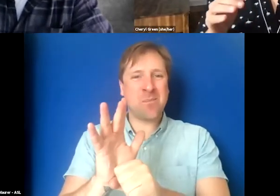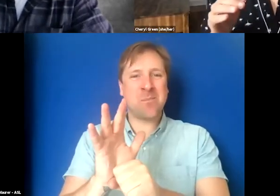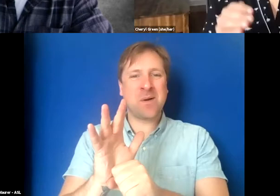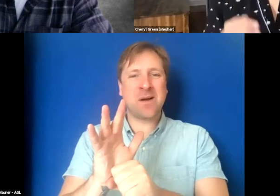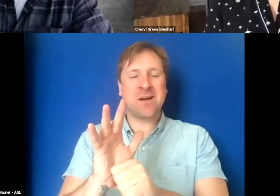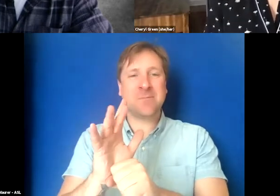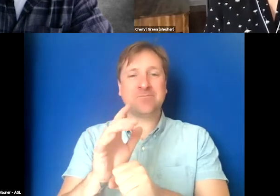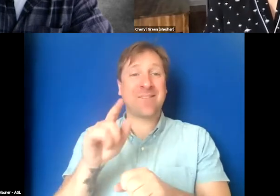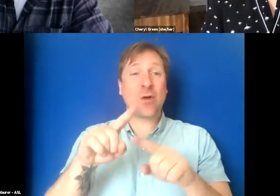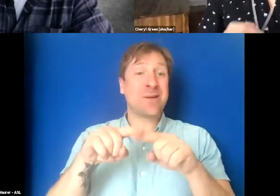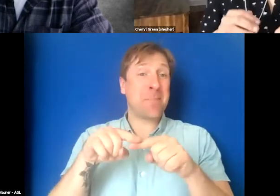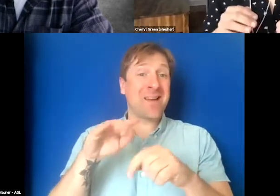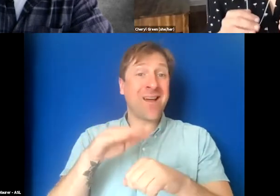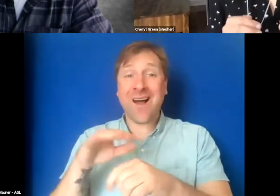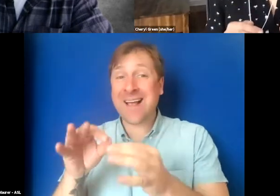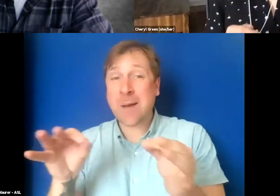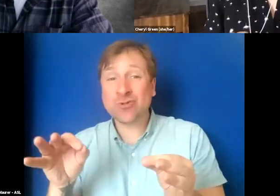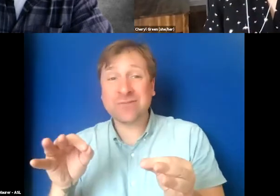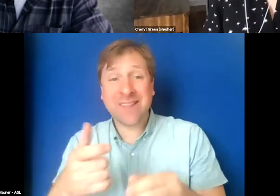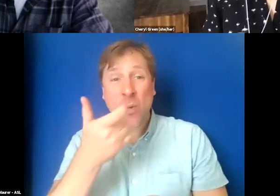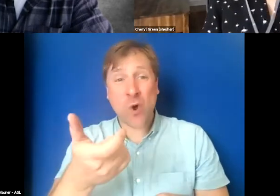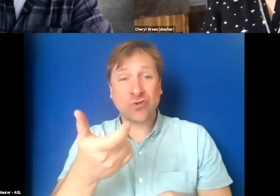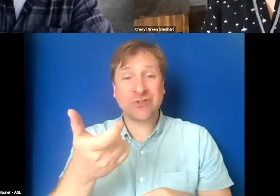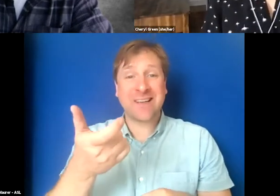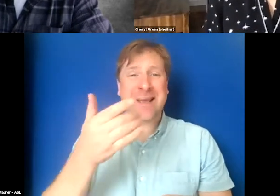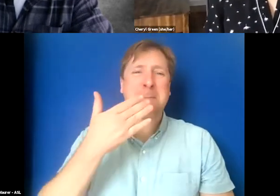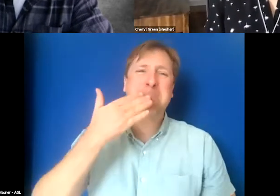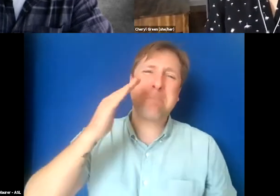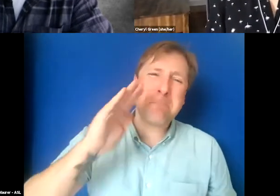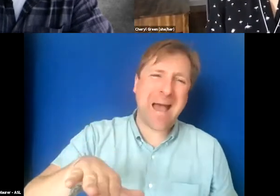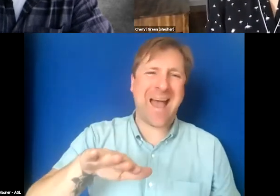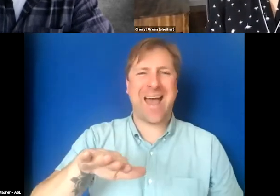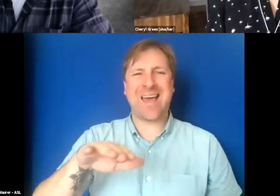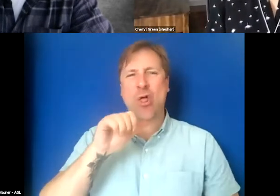if they're relying on captions and they're watching bad, inaccurate captions,